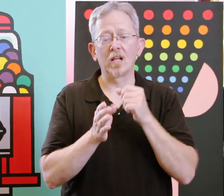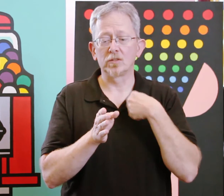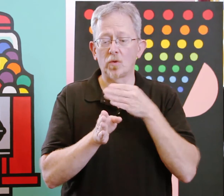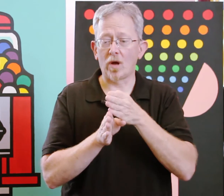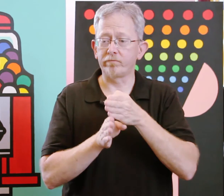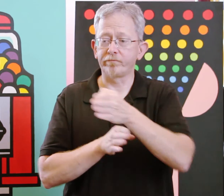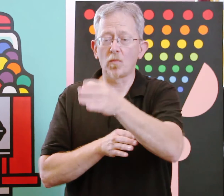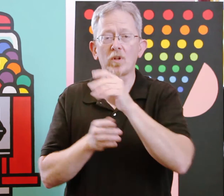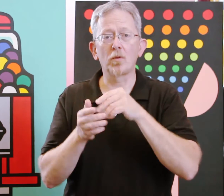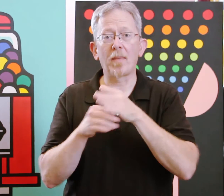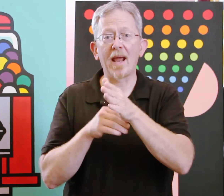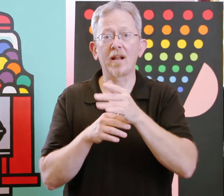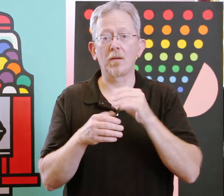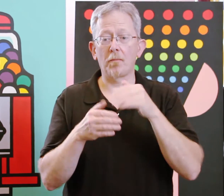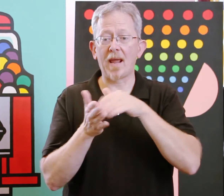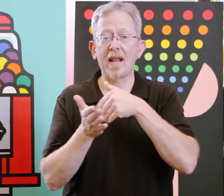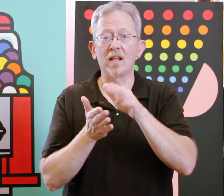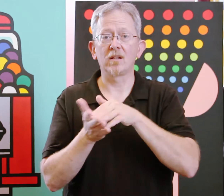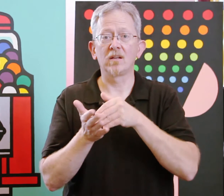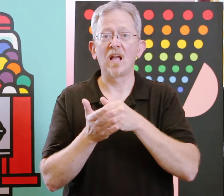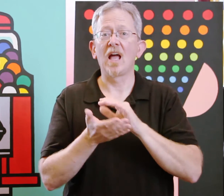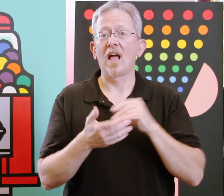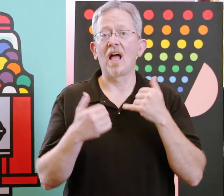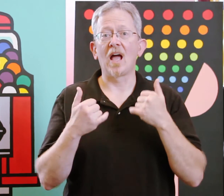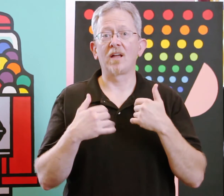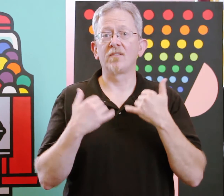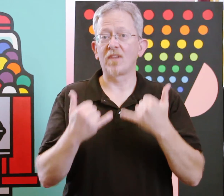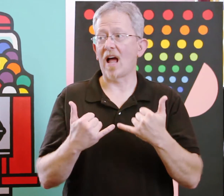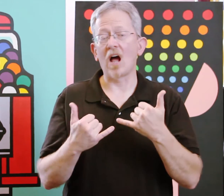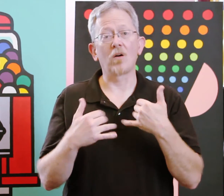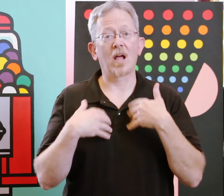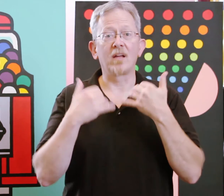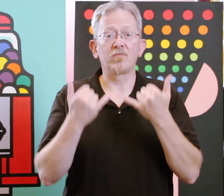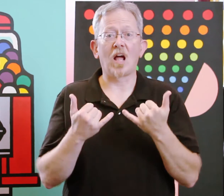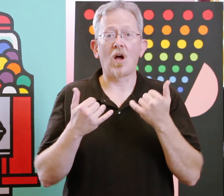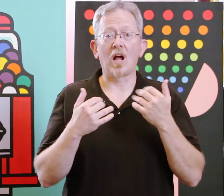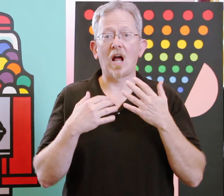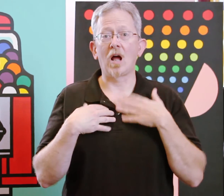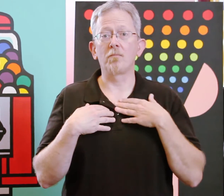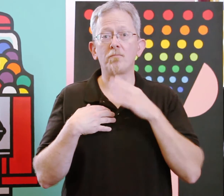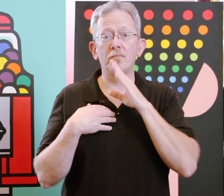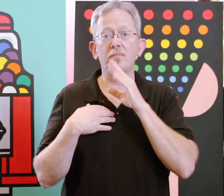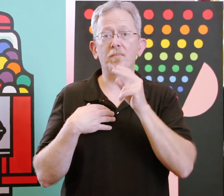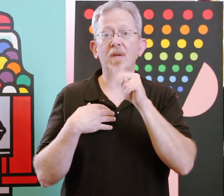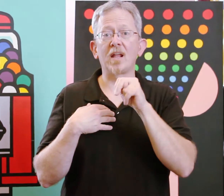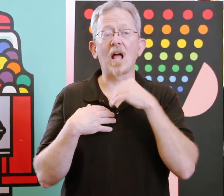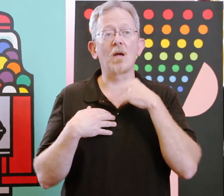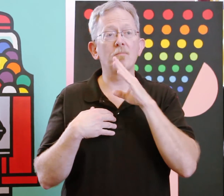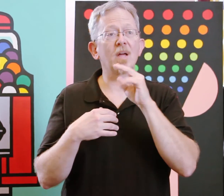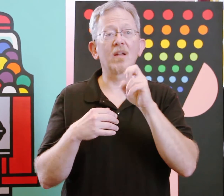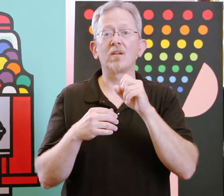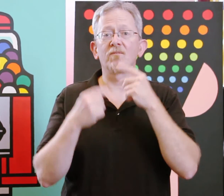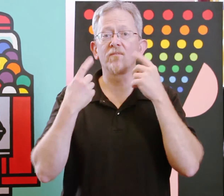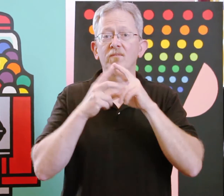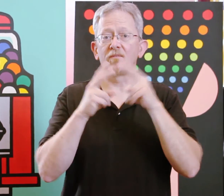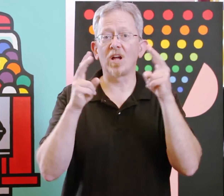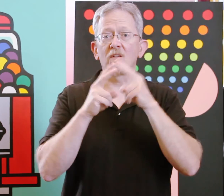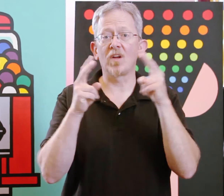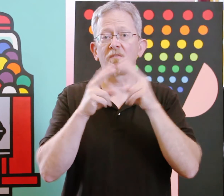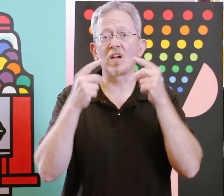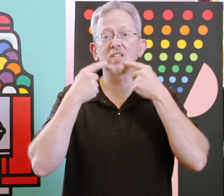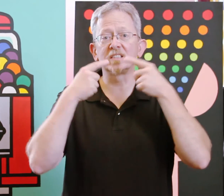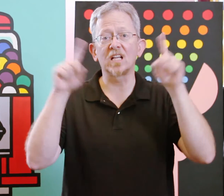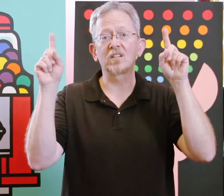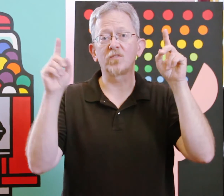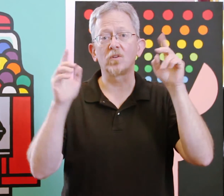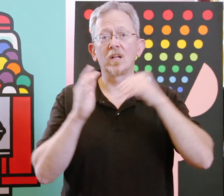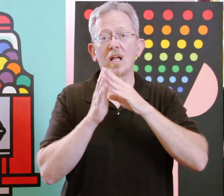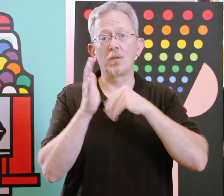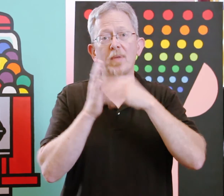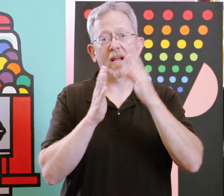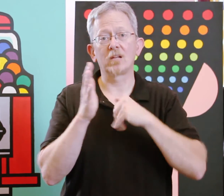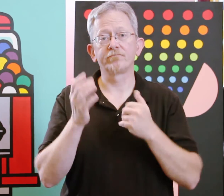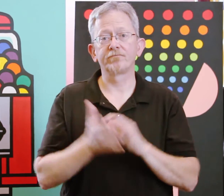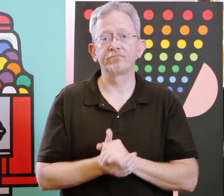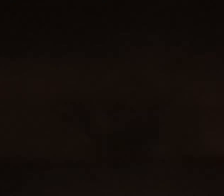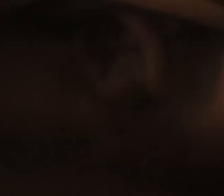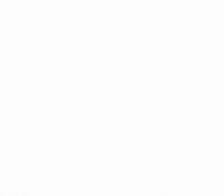so I pursued painting, and now I've been a very successful painter.